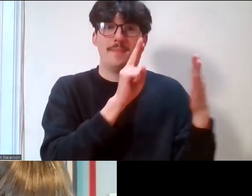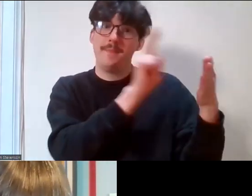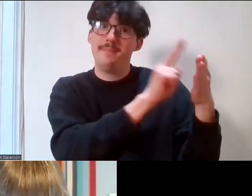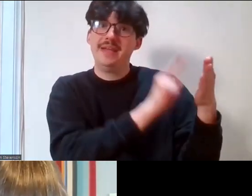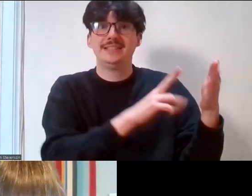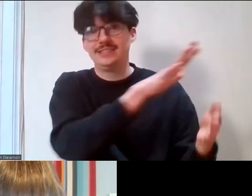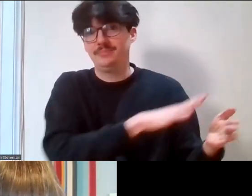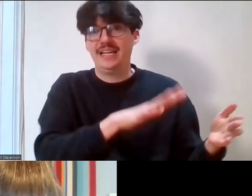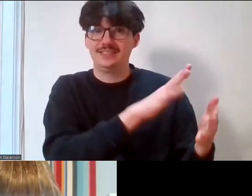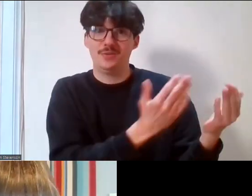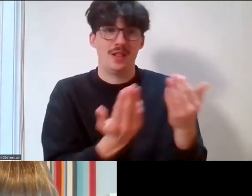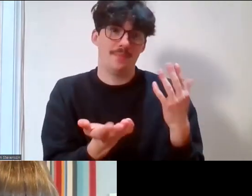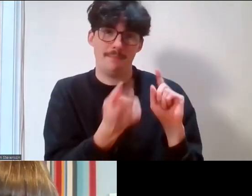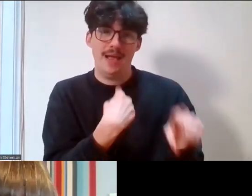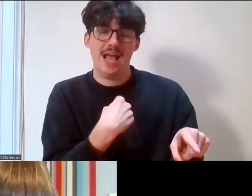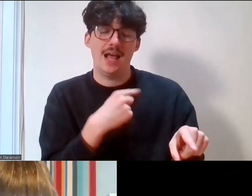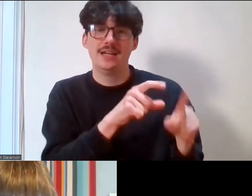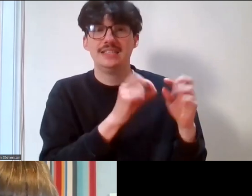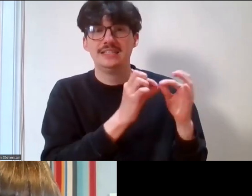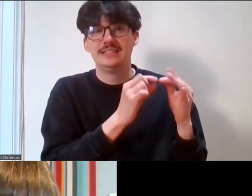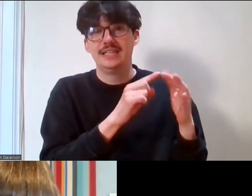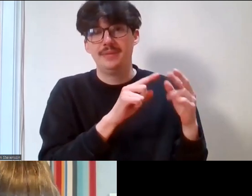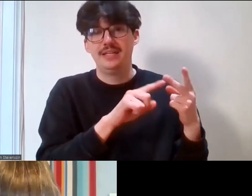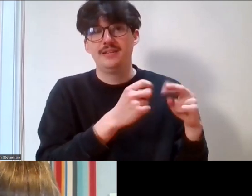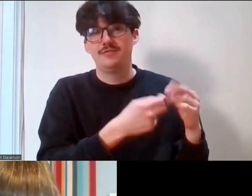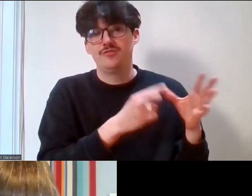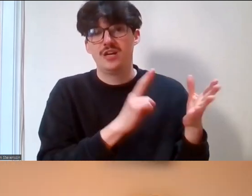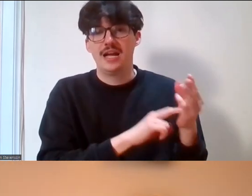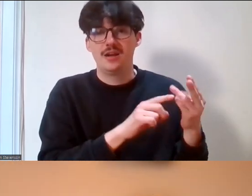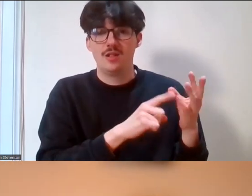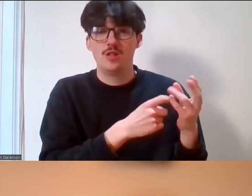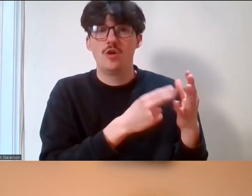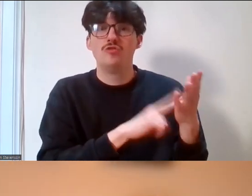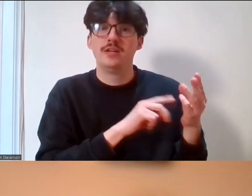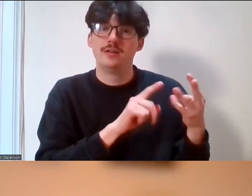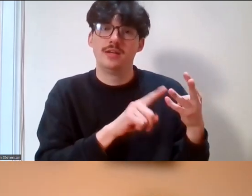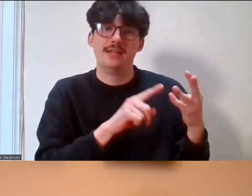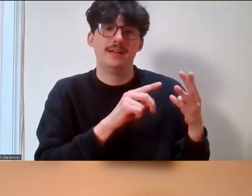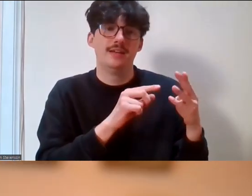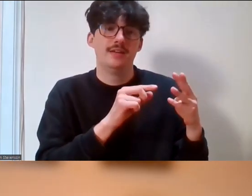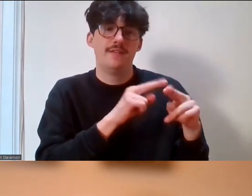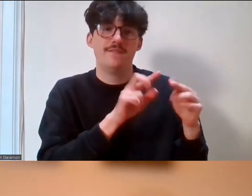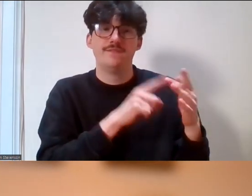Debbie, Fran, Lauren and also to welcome Phoenix, so let me give you a little bit of